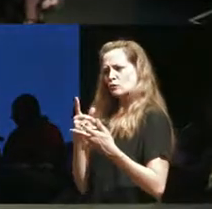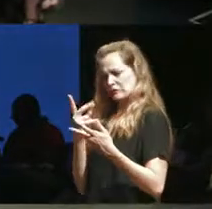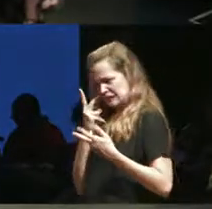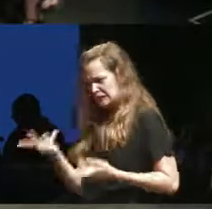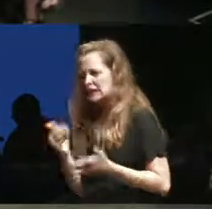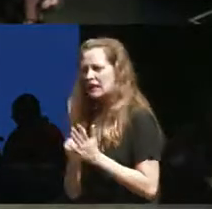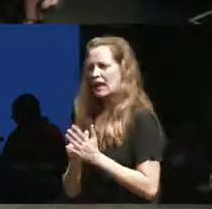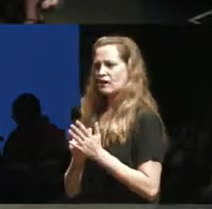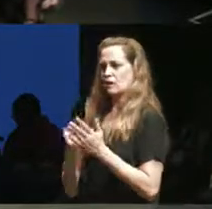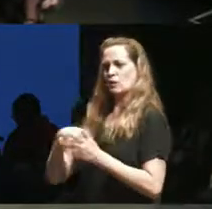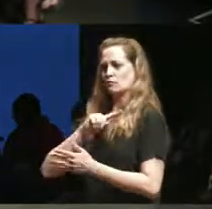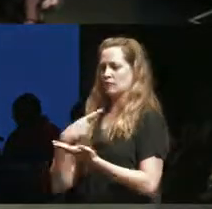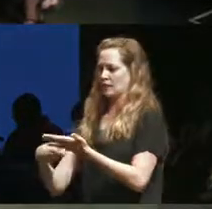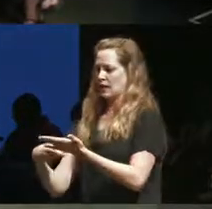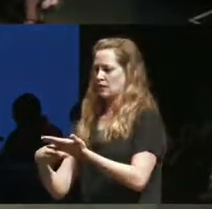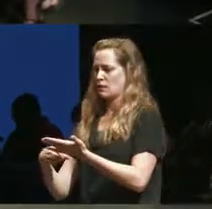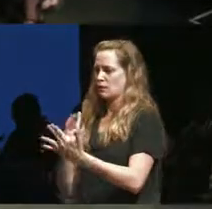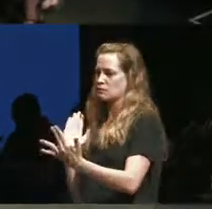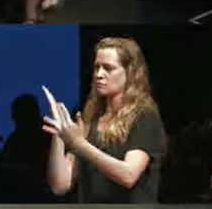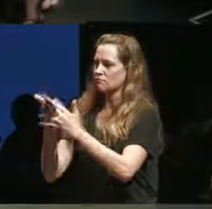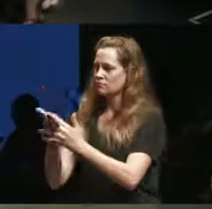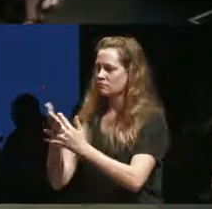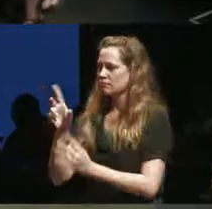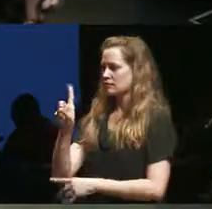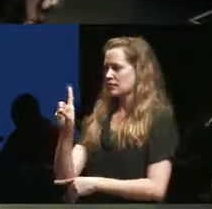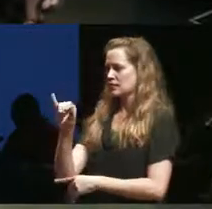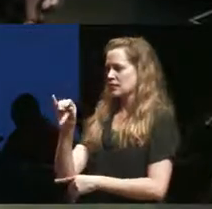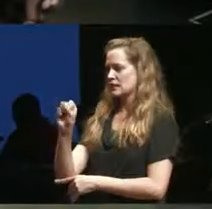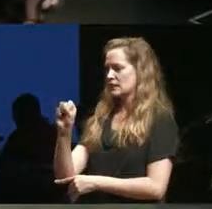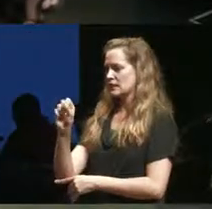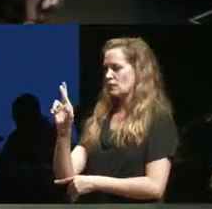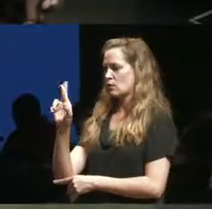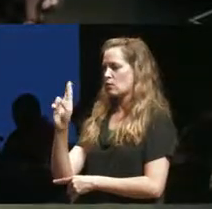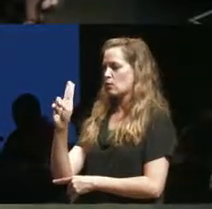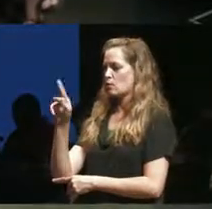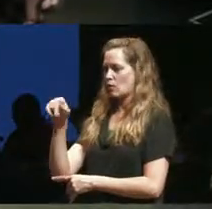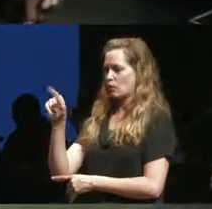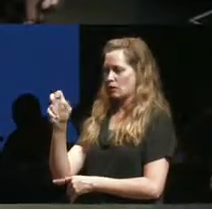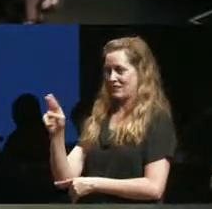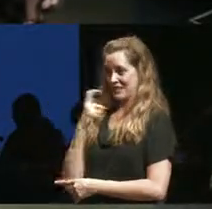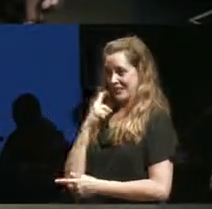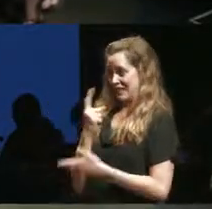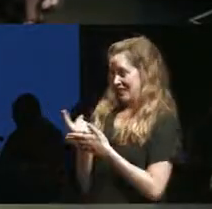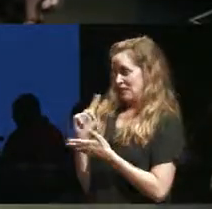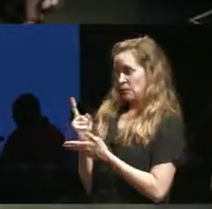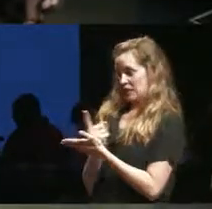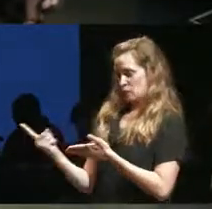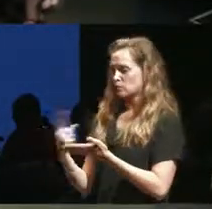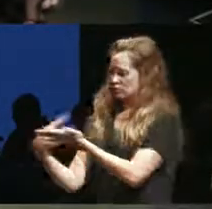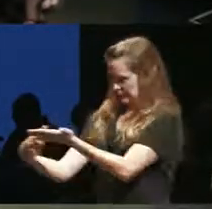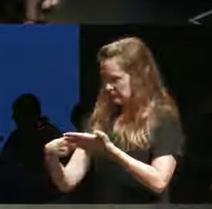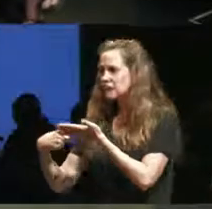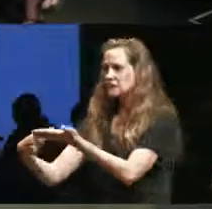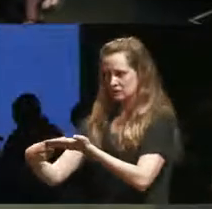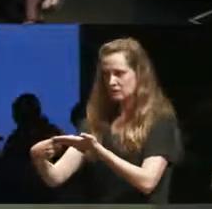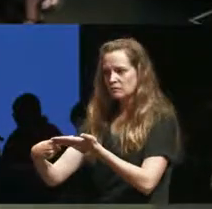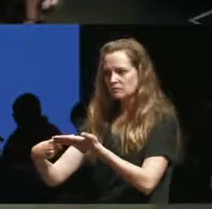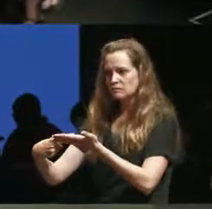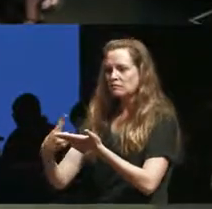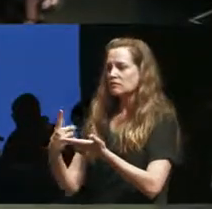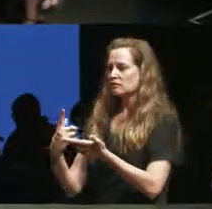disruption this week in our circle and I think sometimes disruption is really